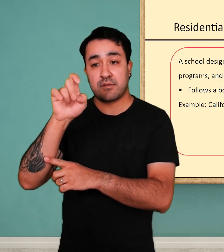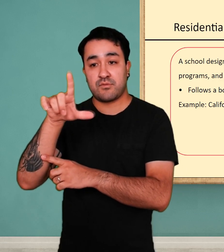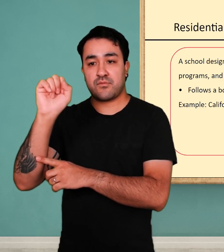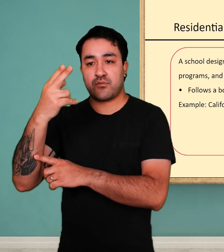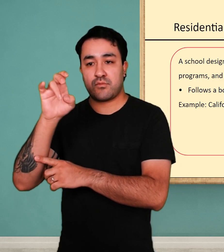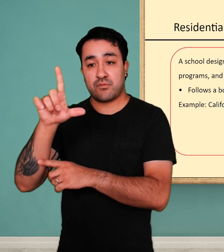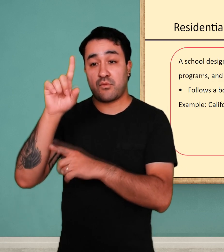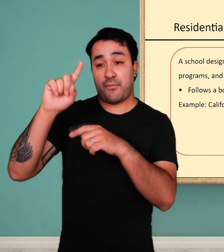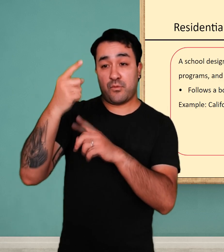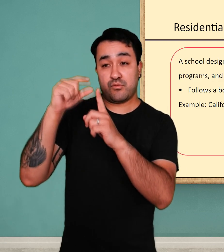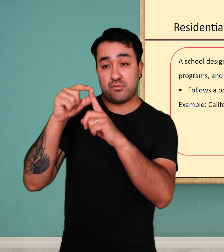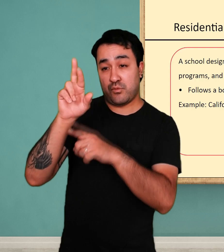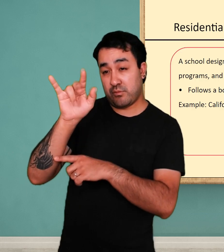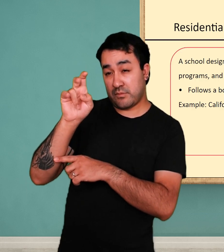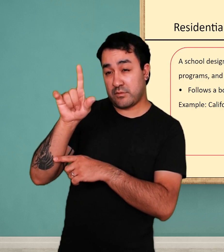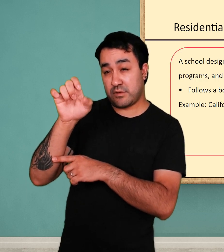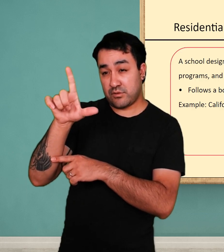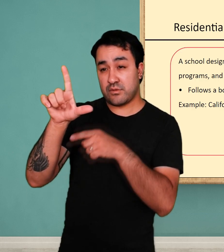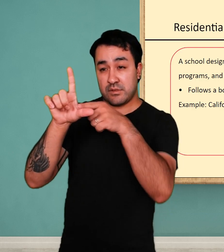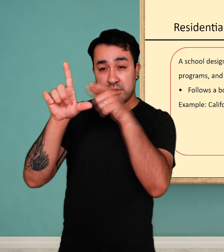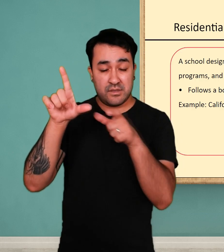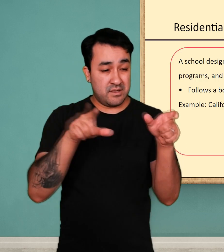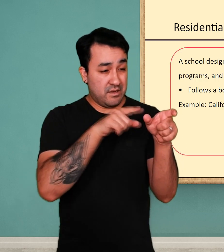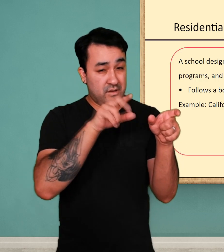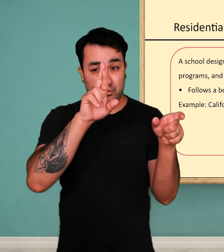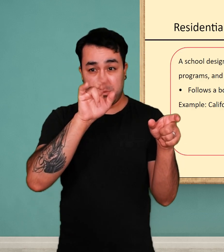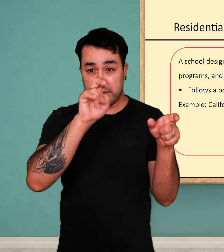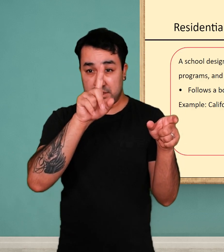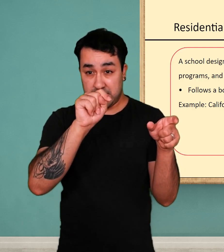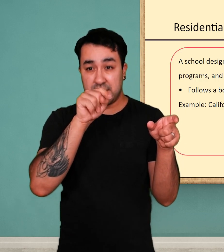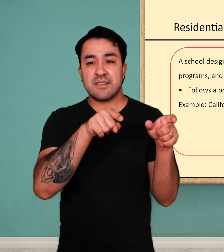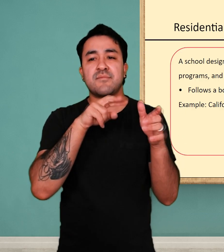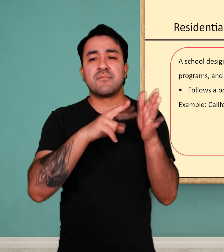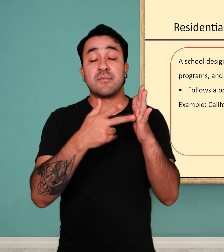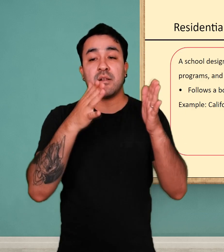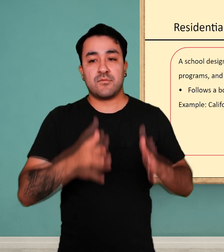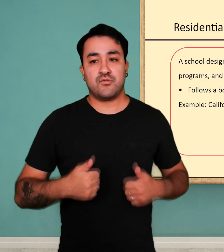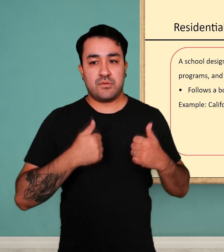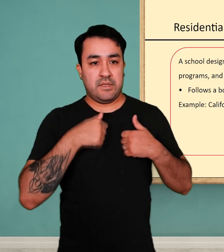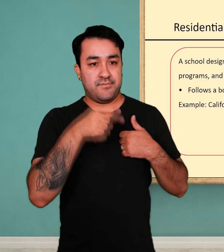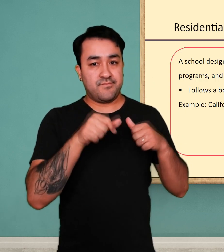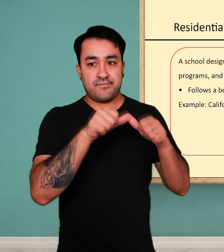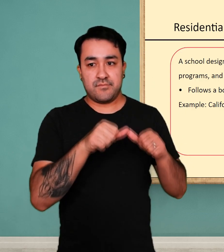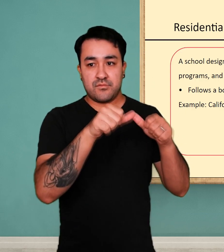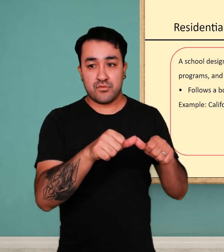schools. As the name implies, students who attend these schools are residents of the school, meaning